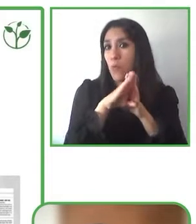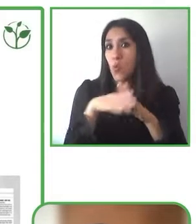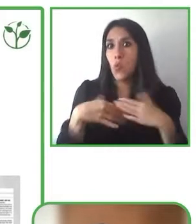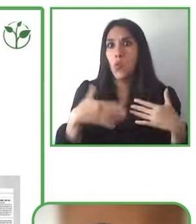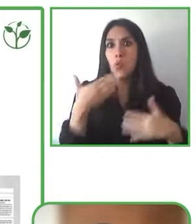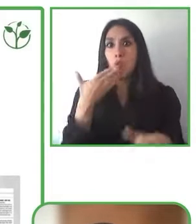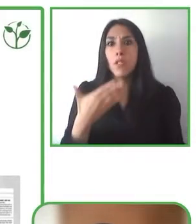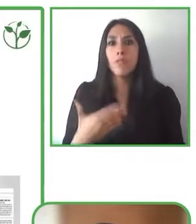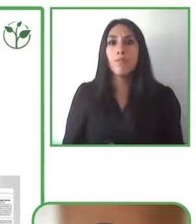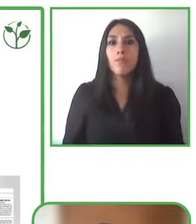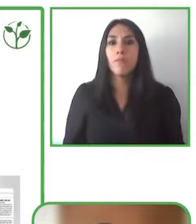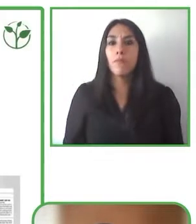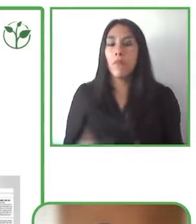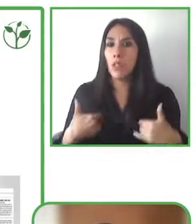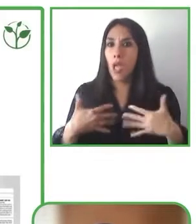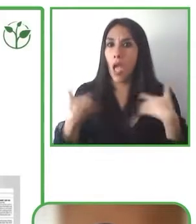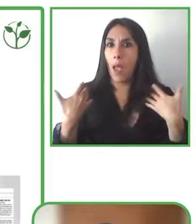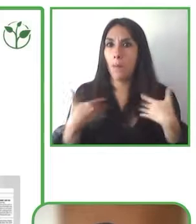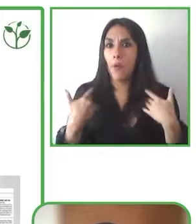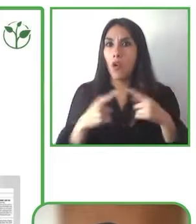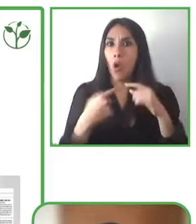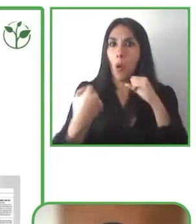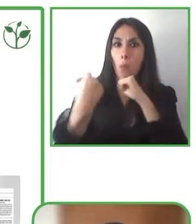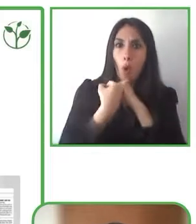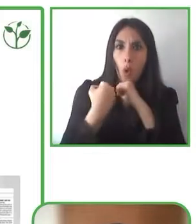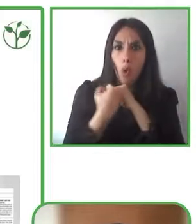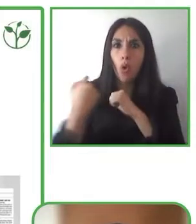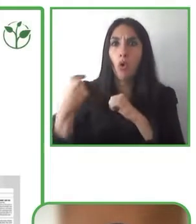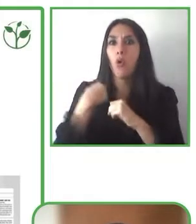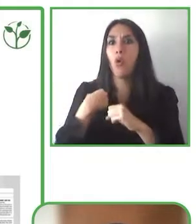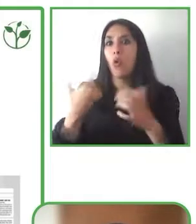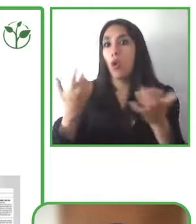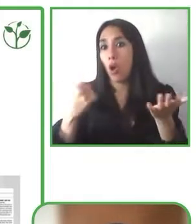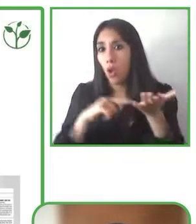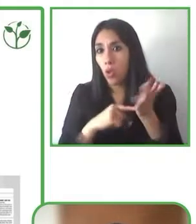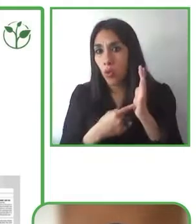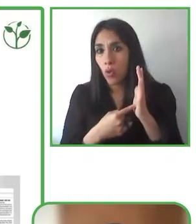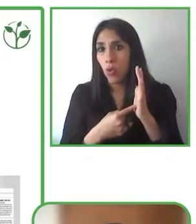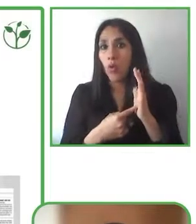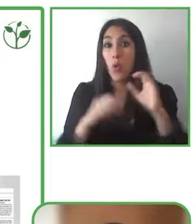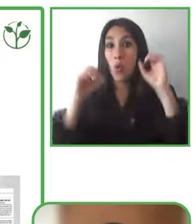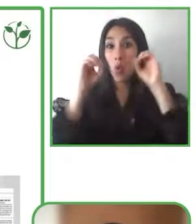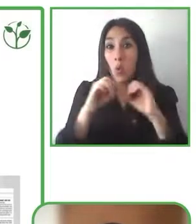inspired and supported by technology as well because without technology